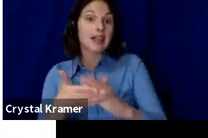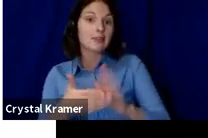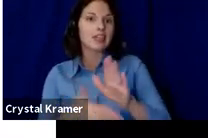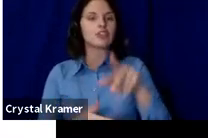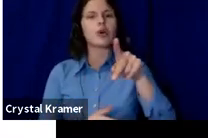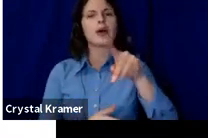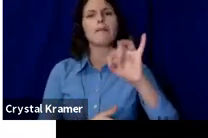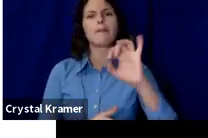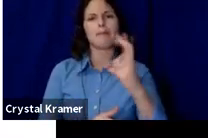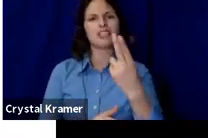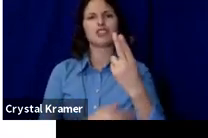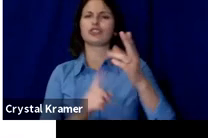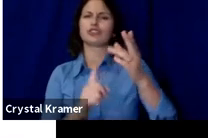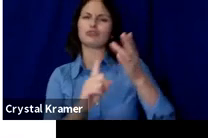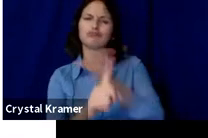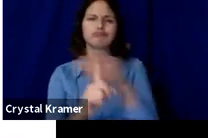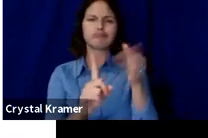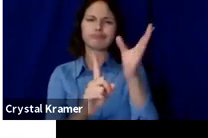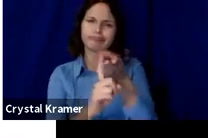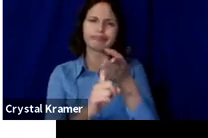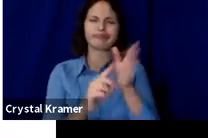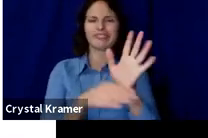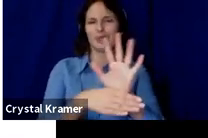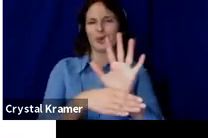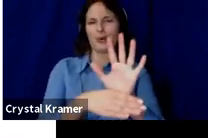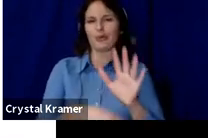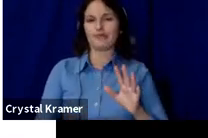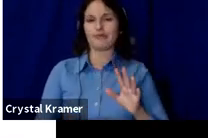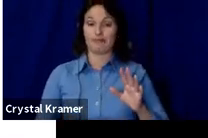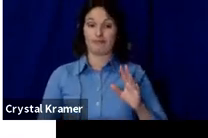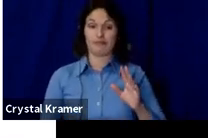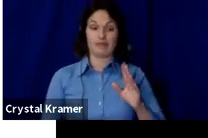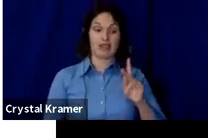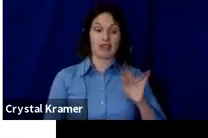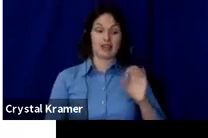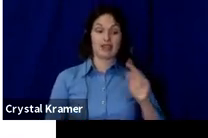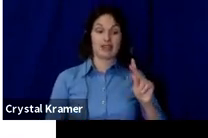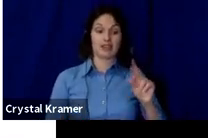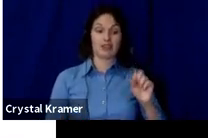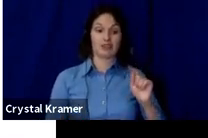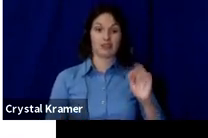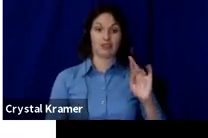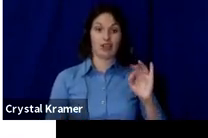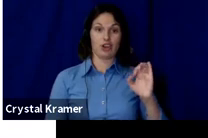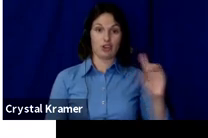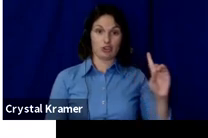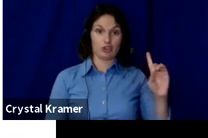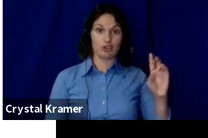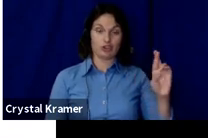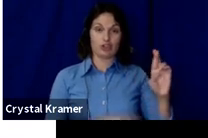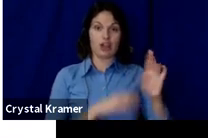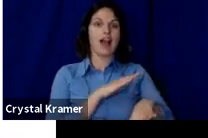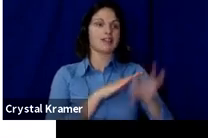Kickstart specifically found 50% of campaigns with video reach their goal, while campaigns